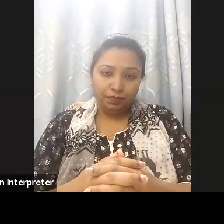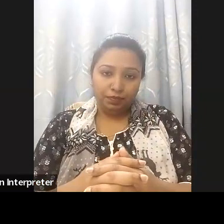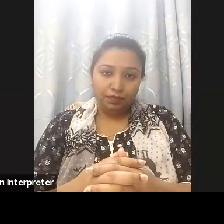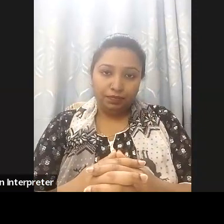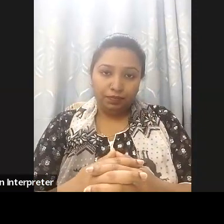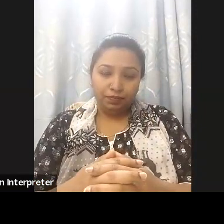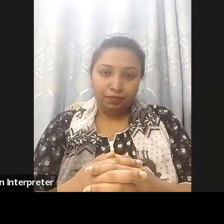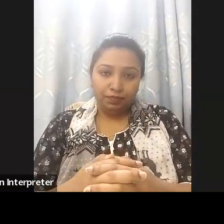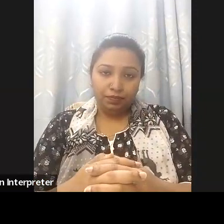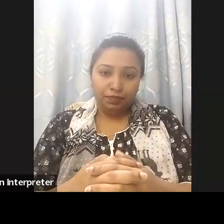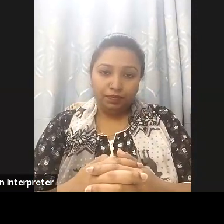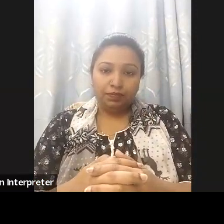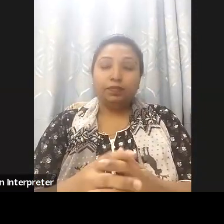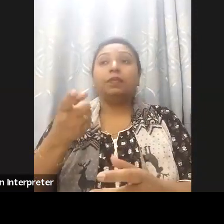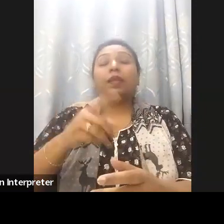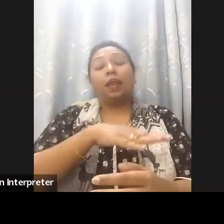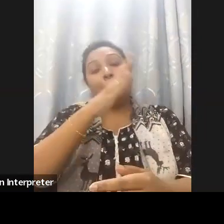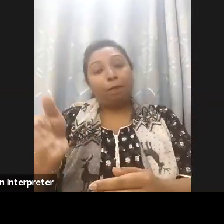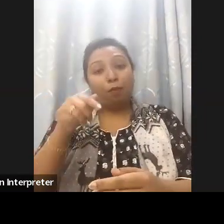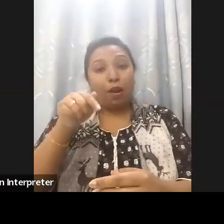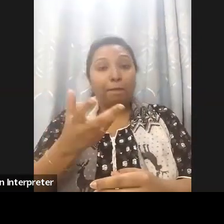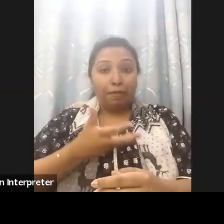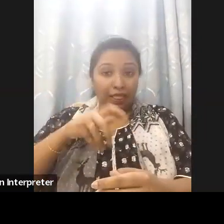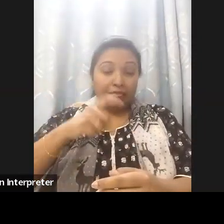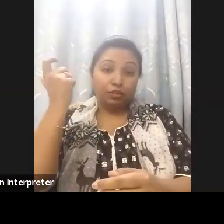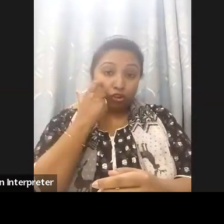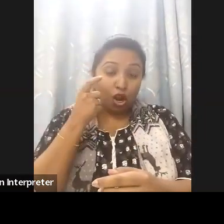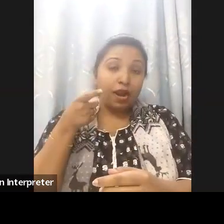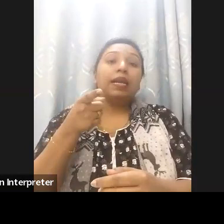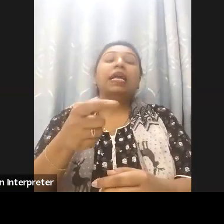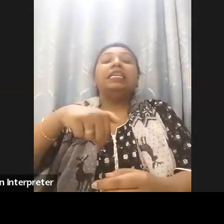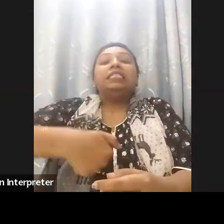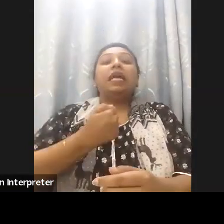accessibility in Digital Services Digital service and Web Designing Guidelines for